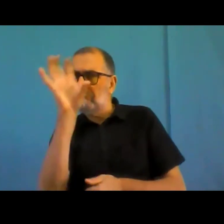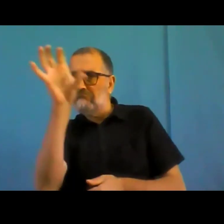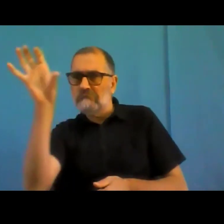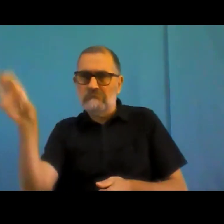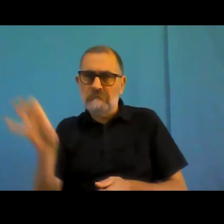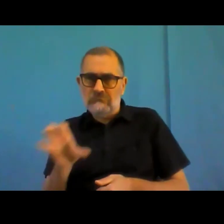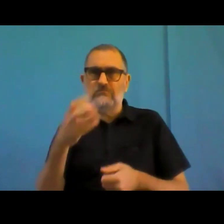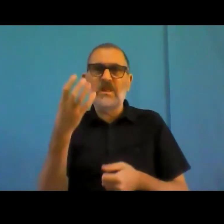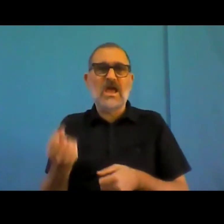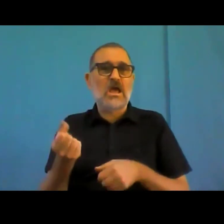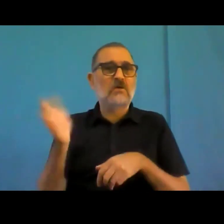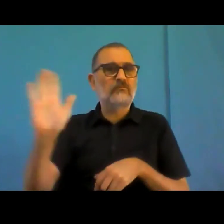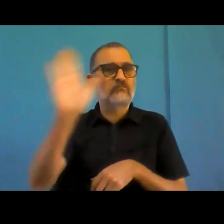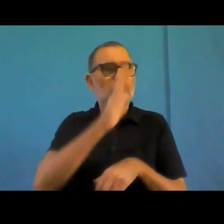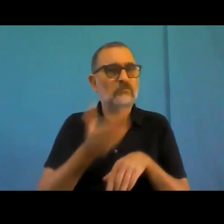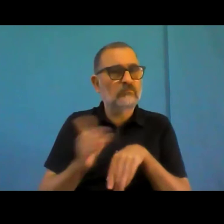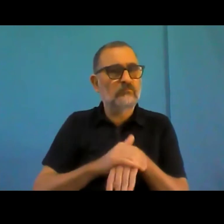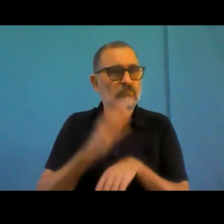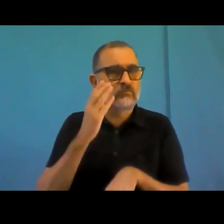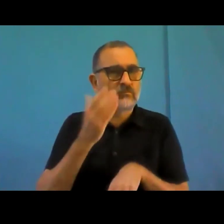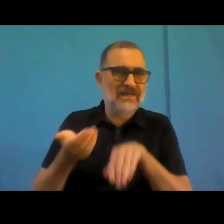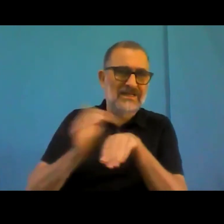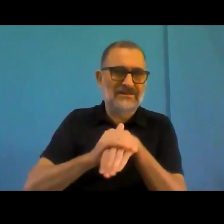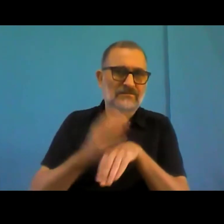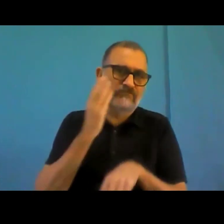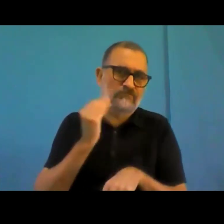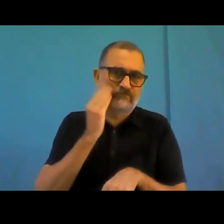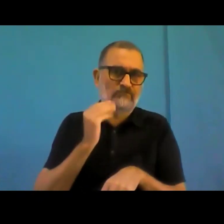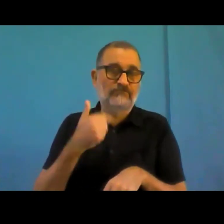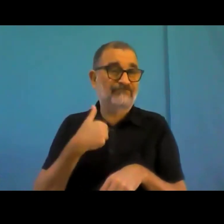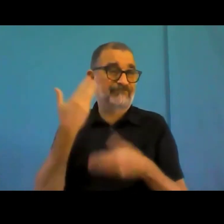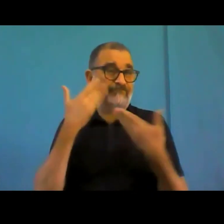the directive is also a problem. Too many.